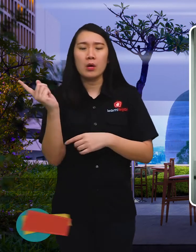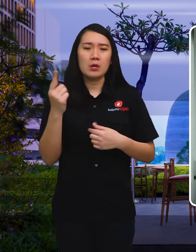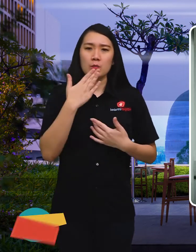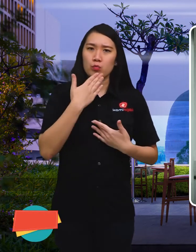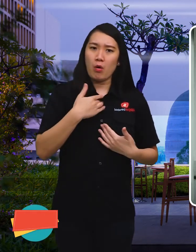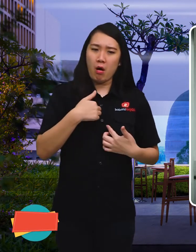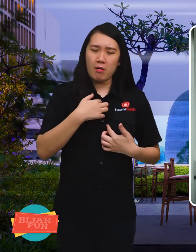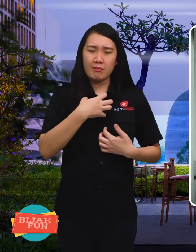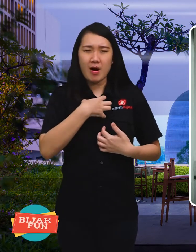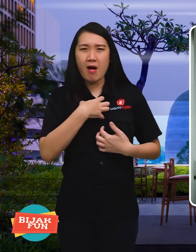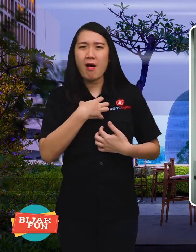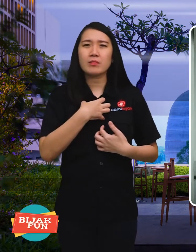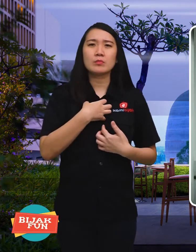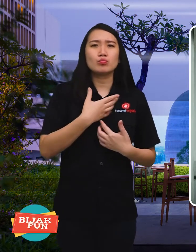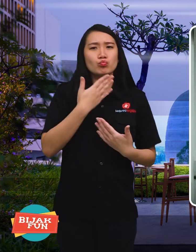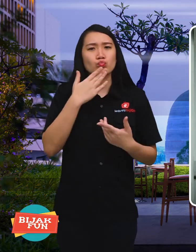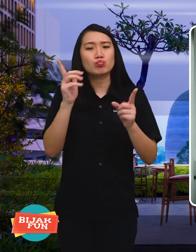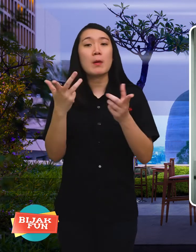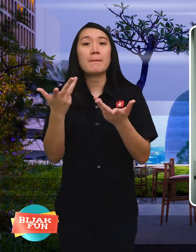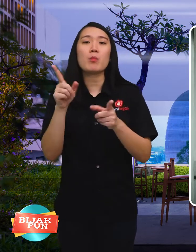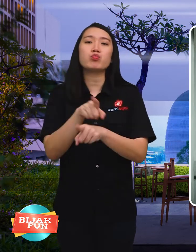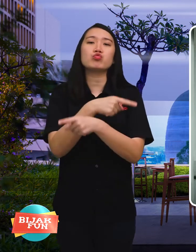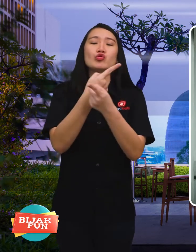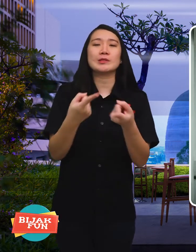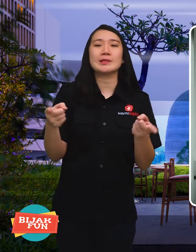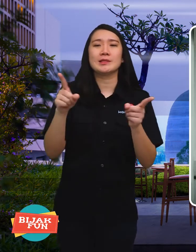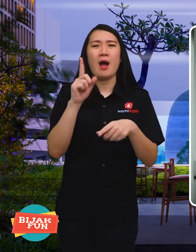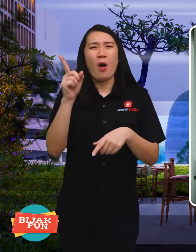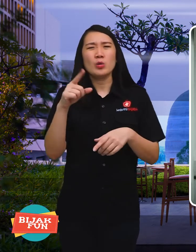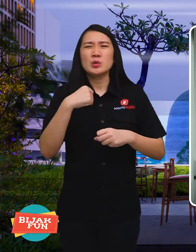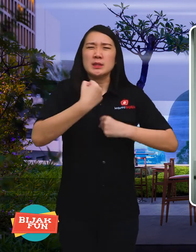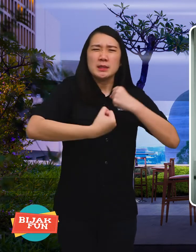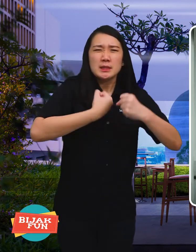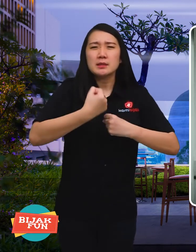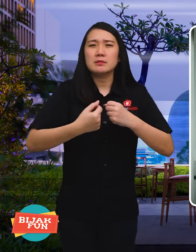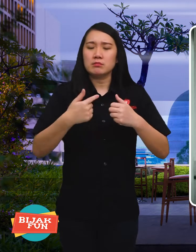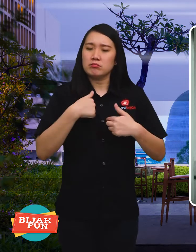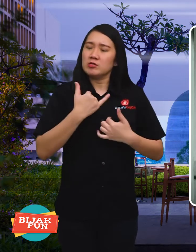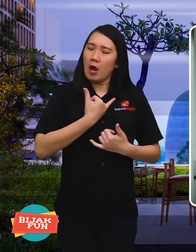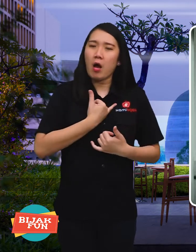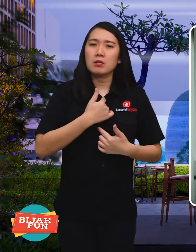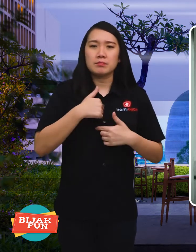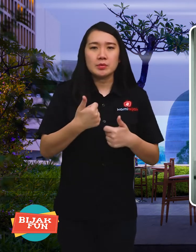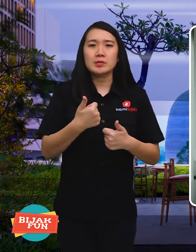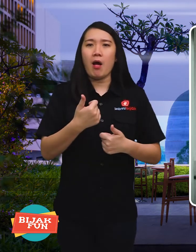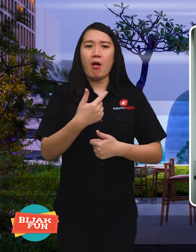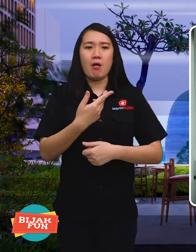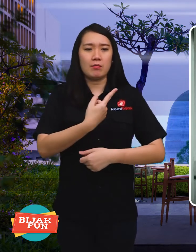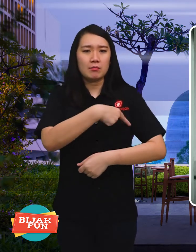He has musical talent. He has to fight for